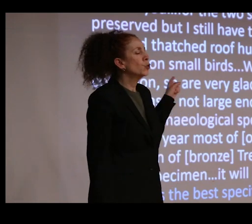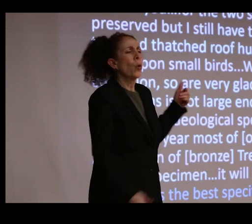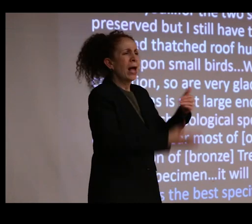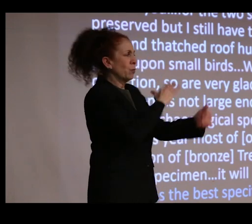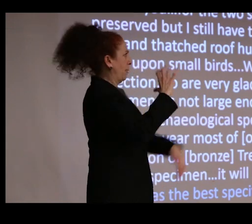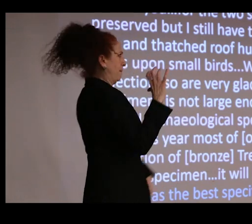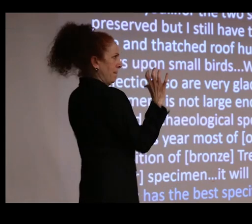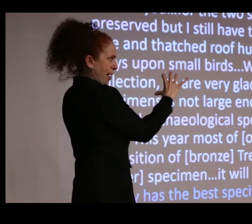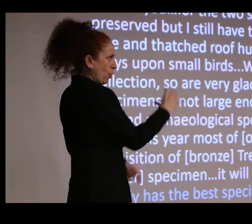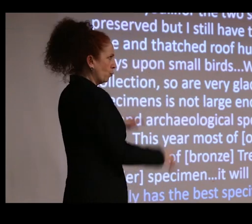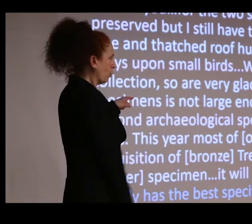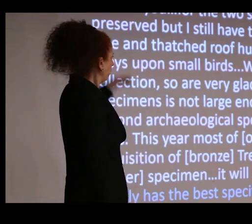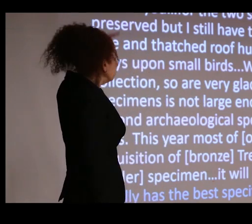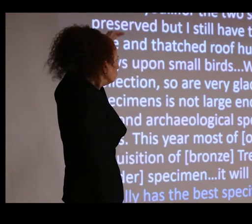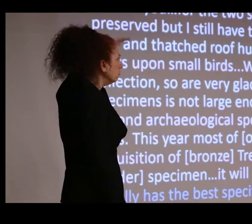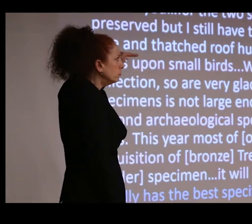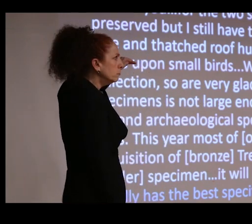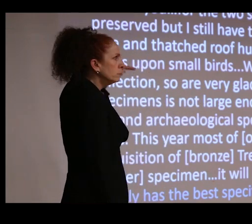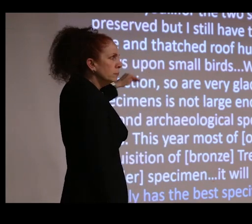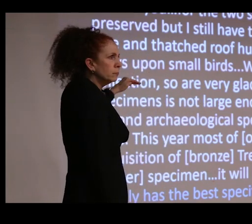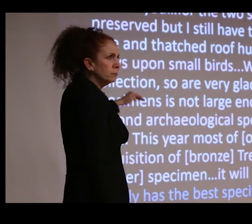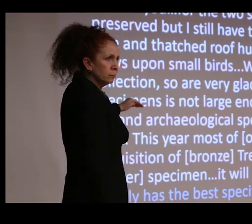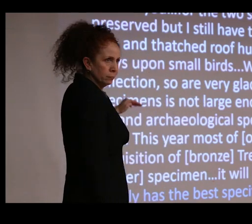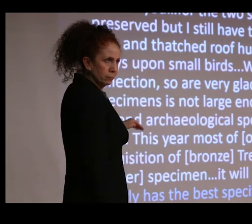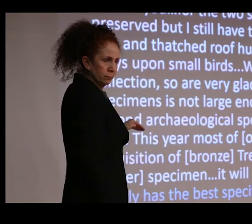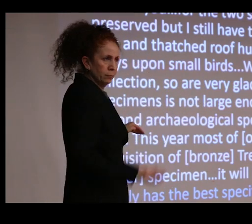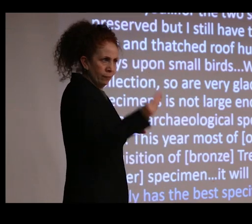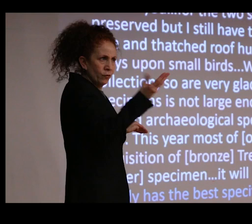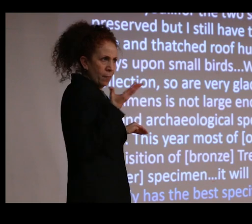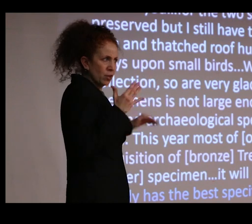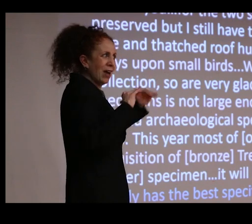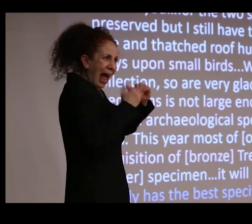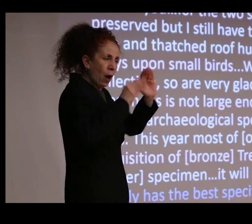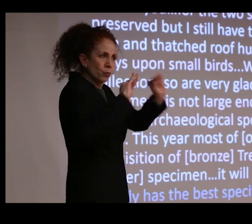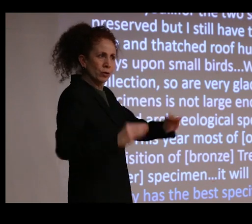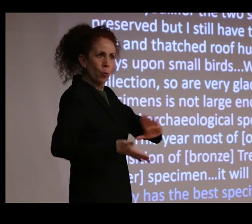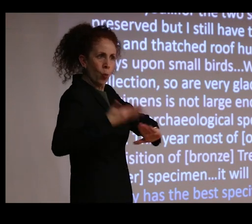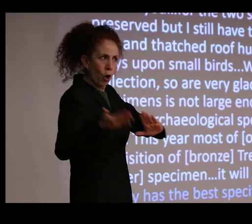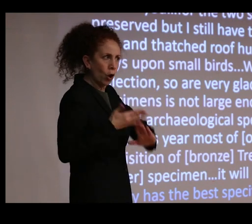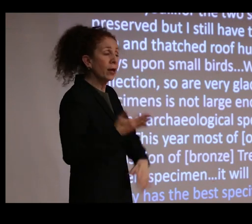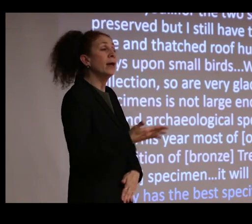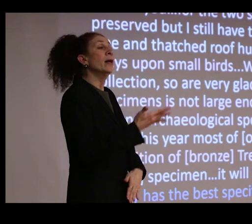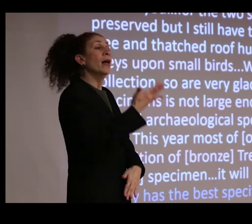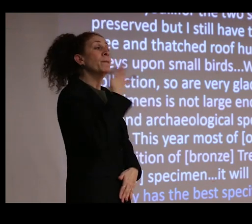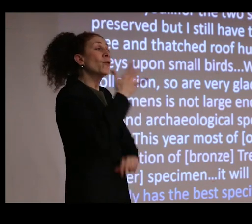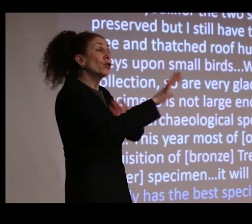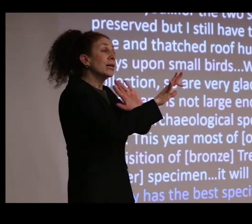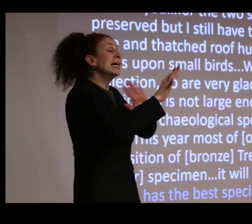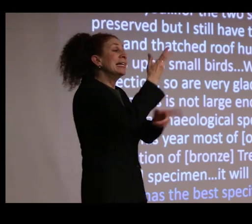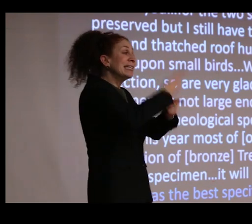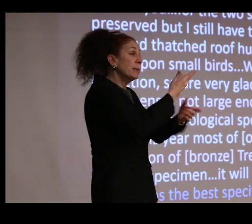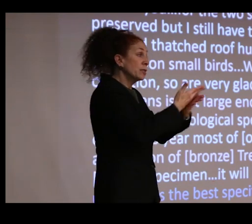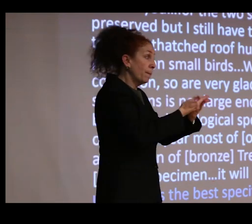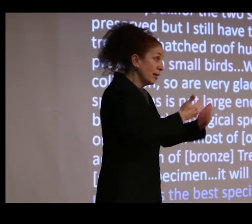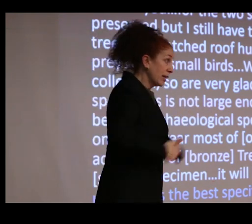we have an excursus on collecting institutions and how they work, that they choose to keep some things alive and they kill others to preserve